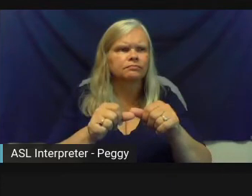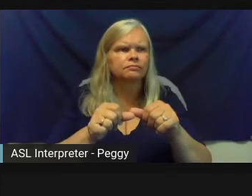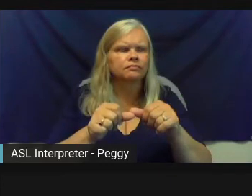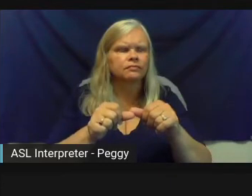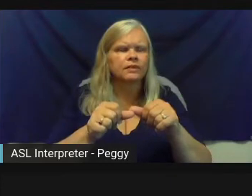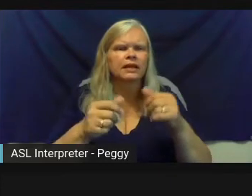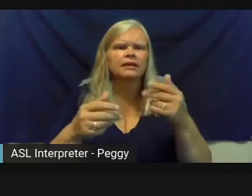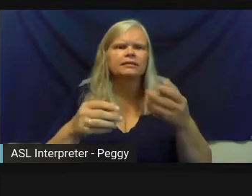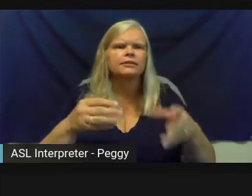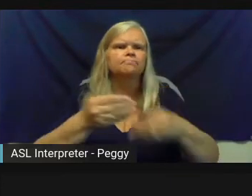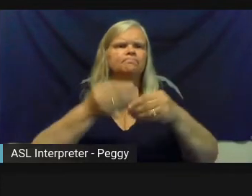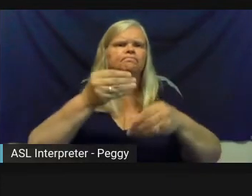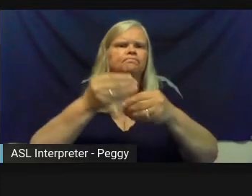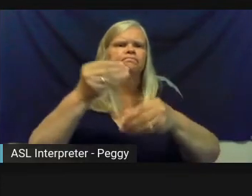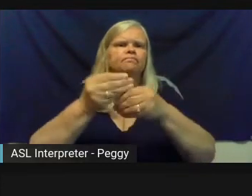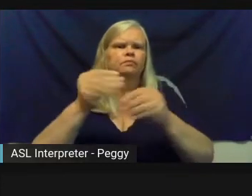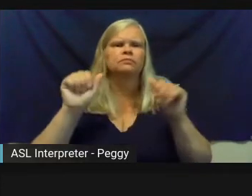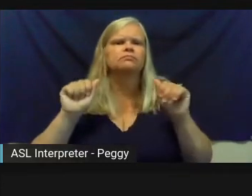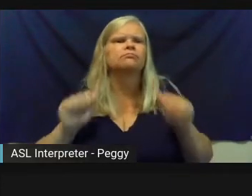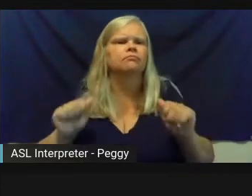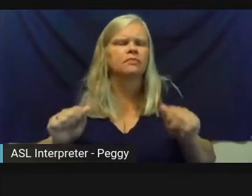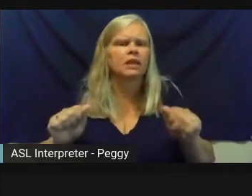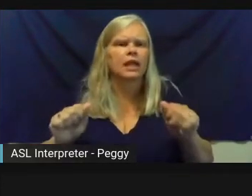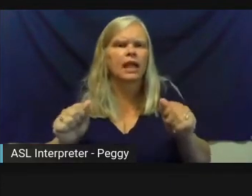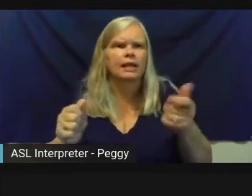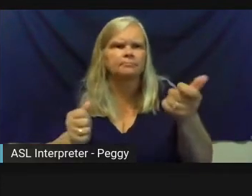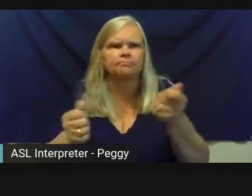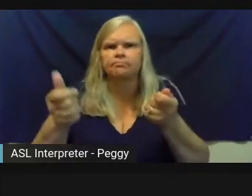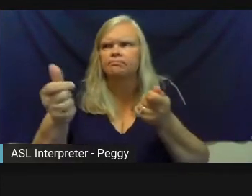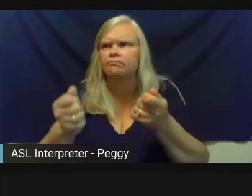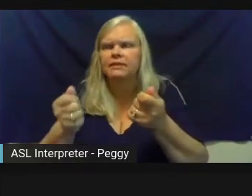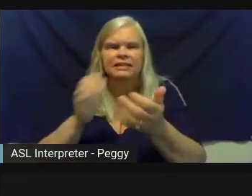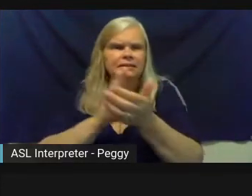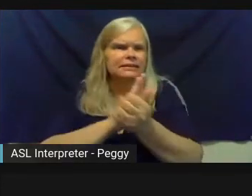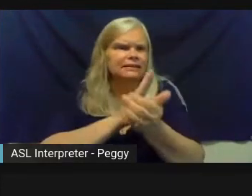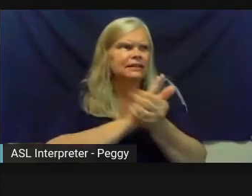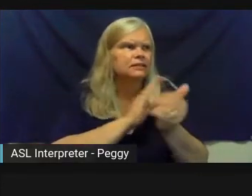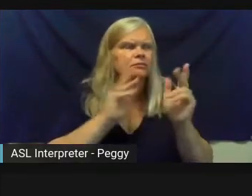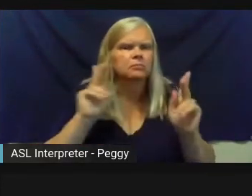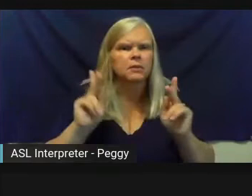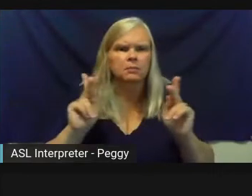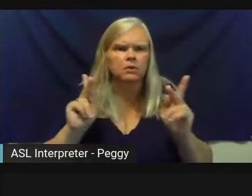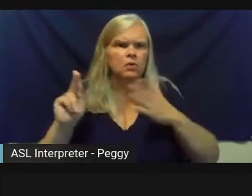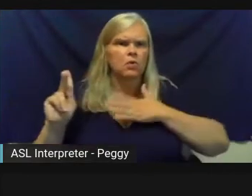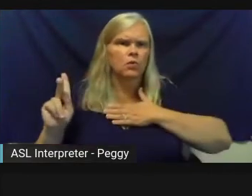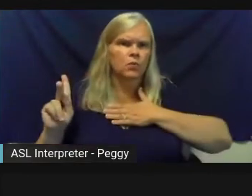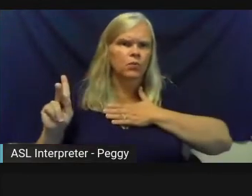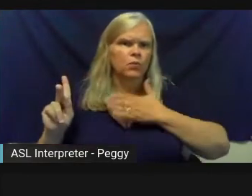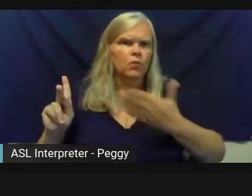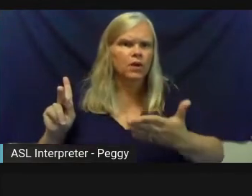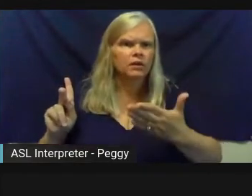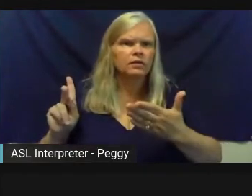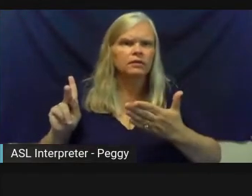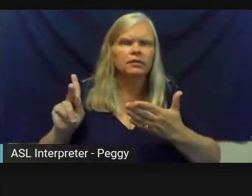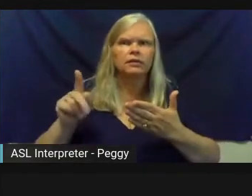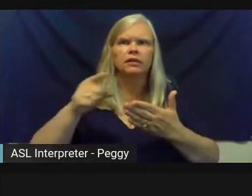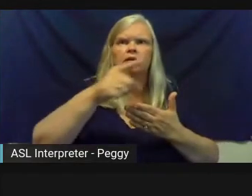skills of people that will, you know, be able to see this-- see the projects through in